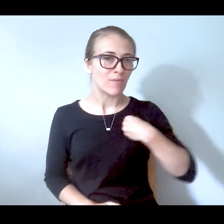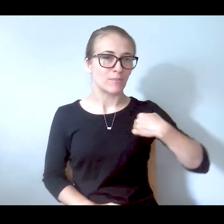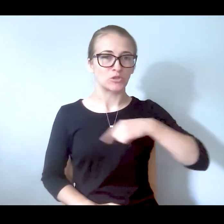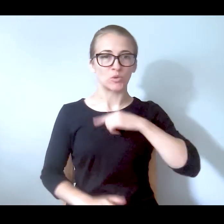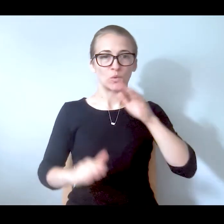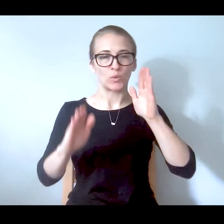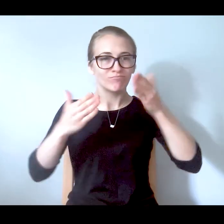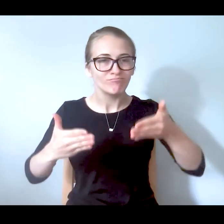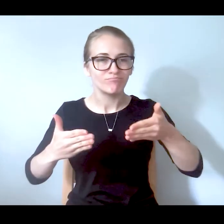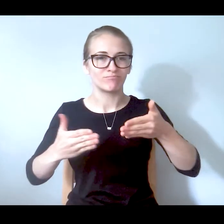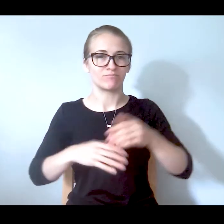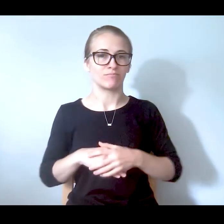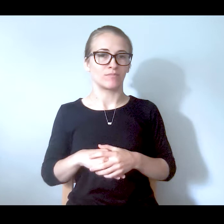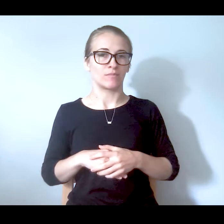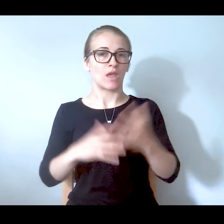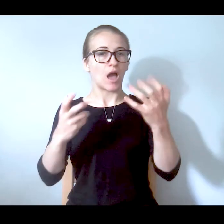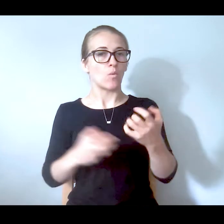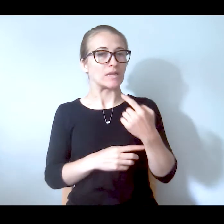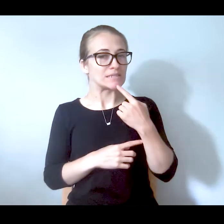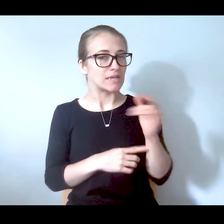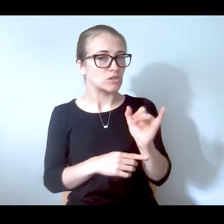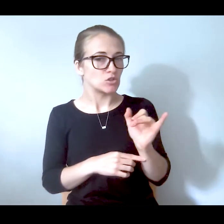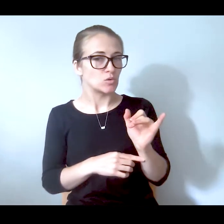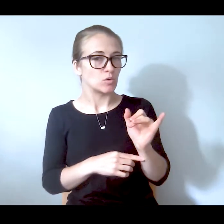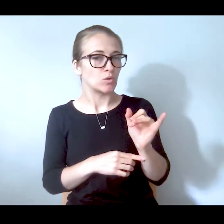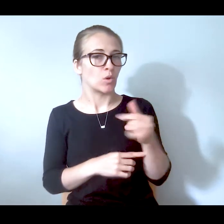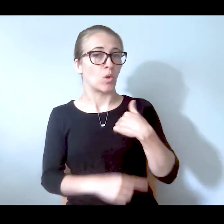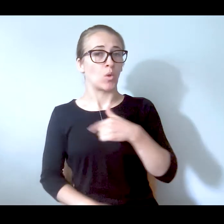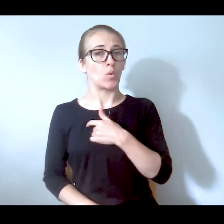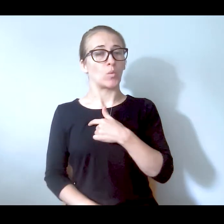And I just want to say that we are also a plaintiff,